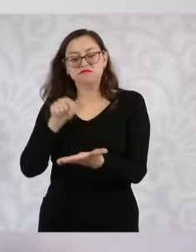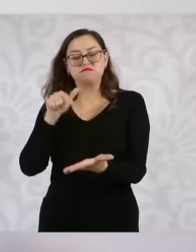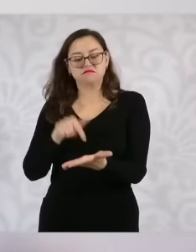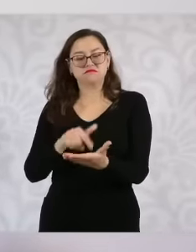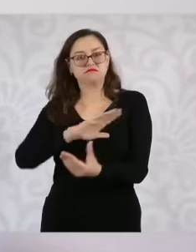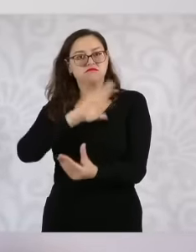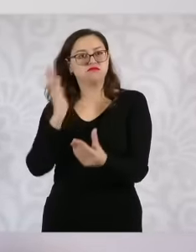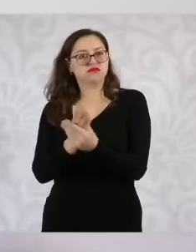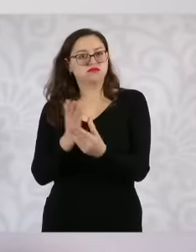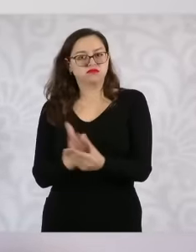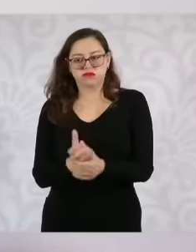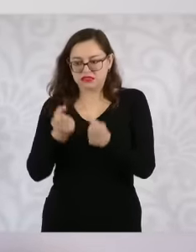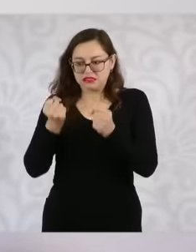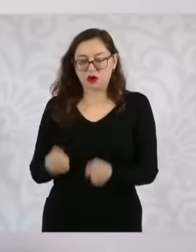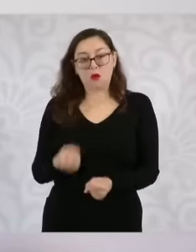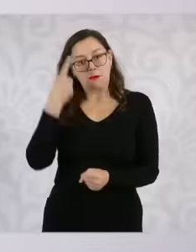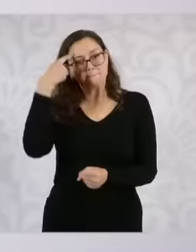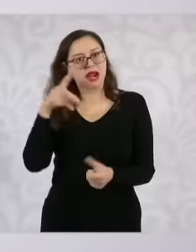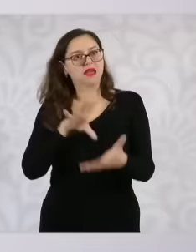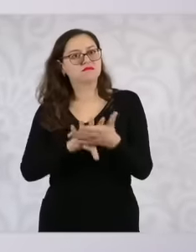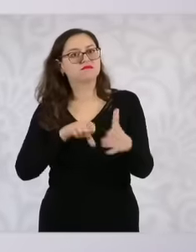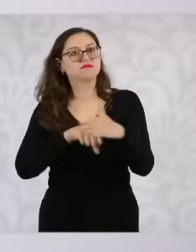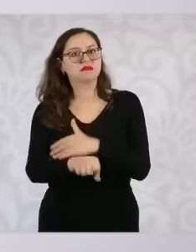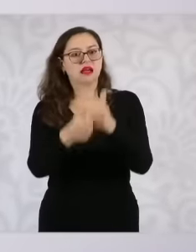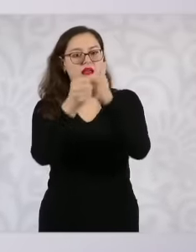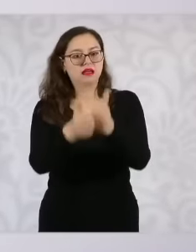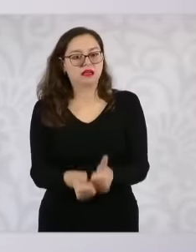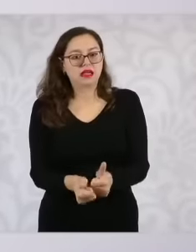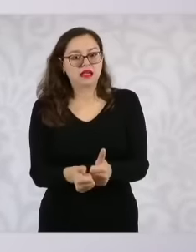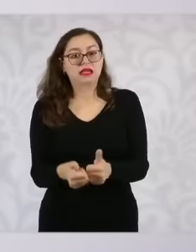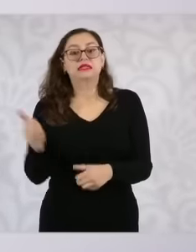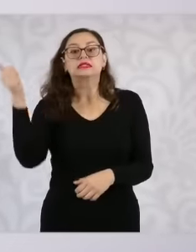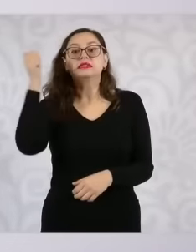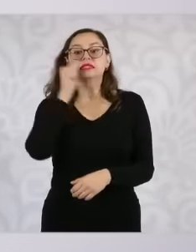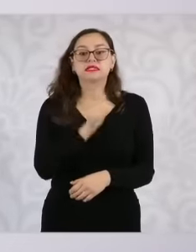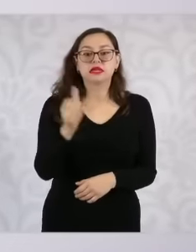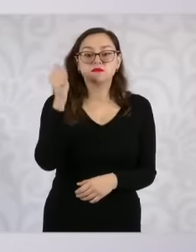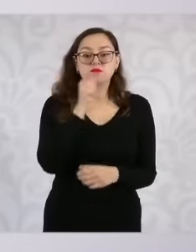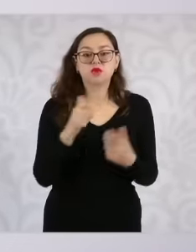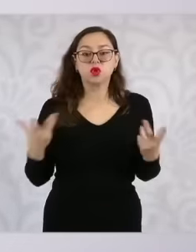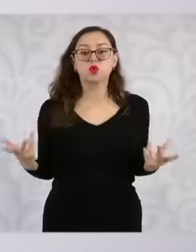always of course working in absolute coordination with the attorney general's office of